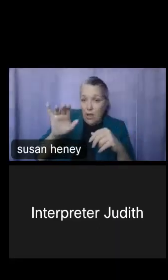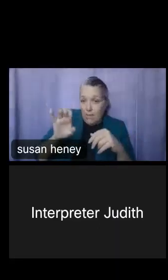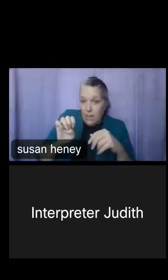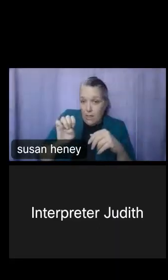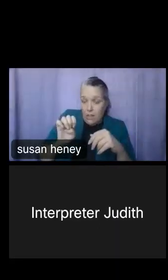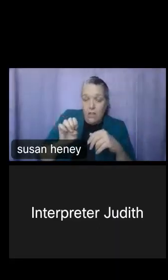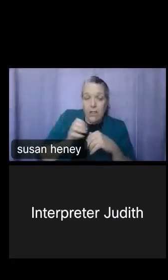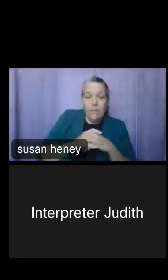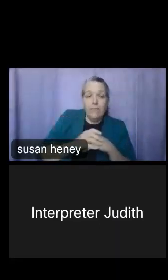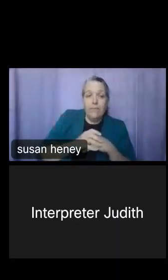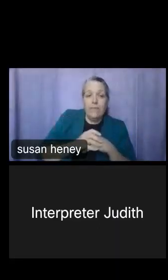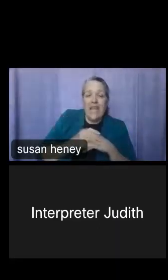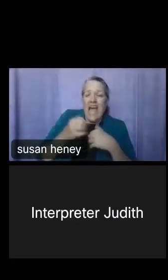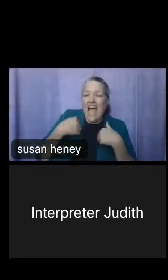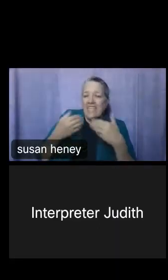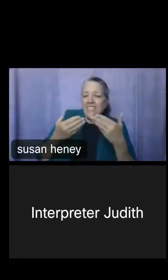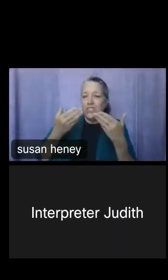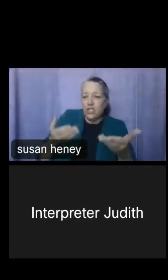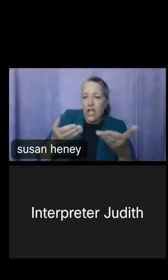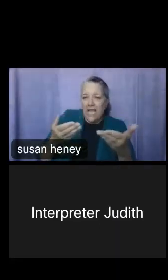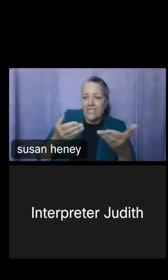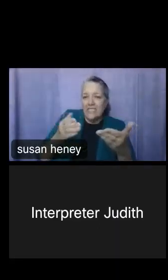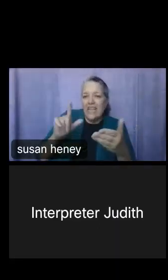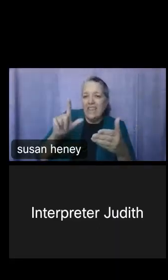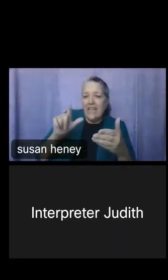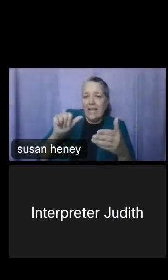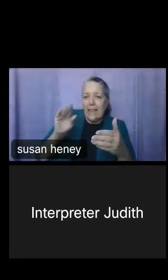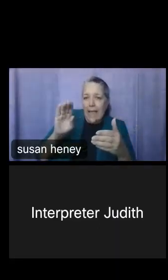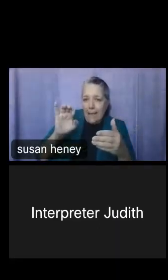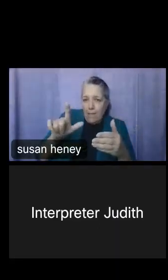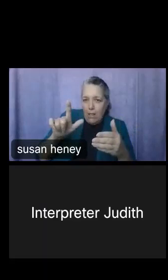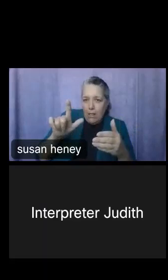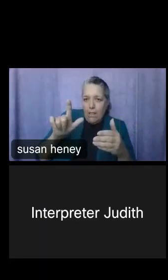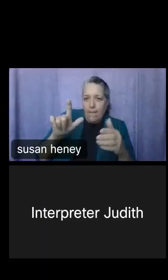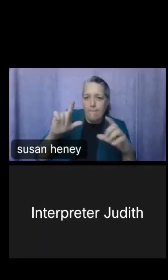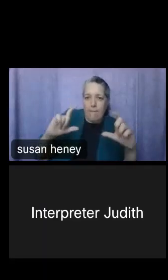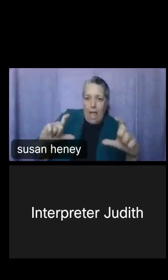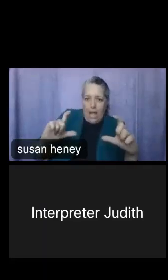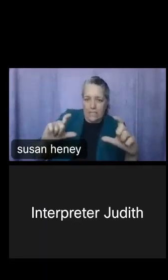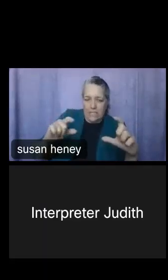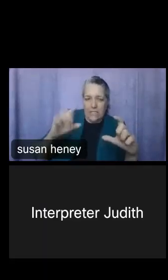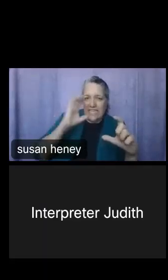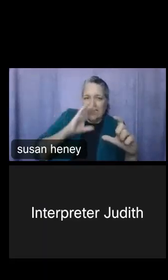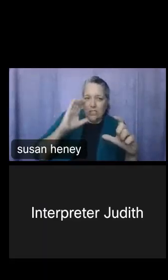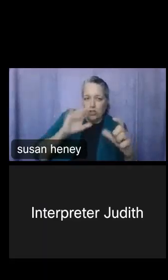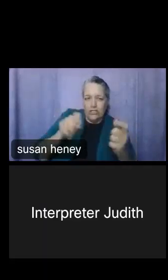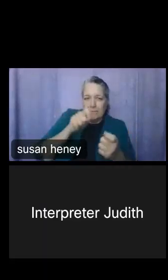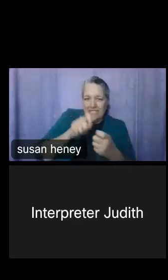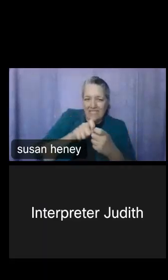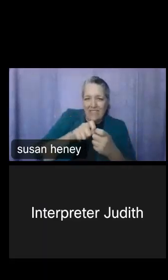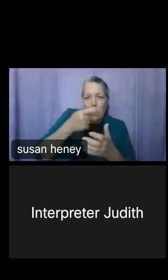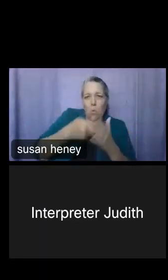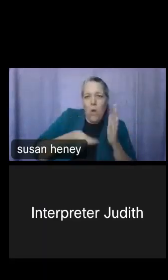here is to go to the label box and search specifically in the label. So as I mentioned,